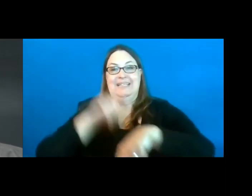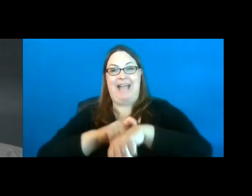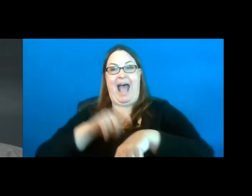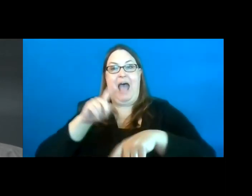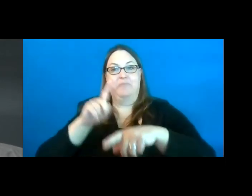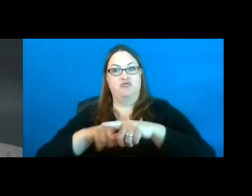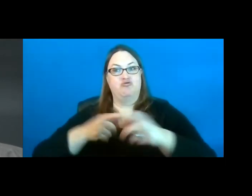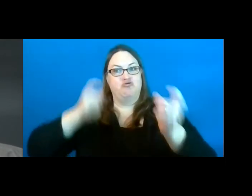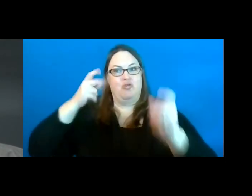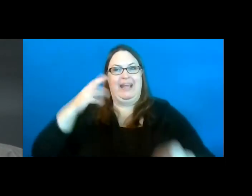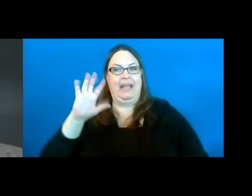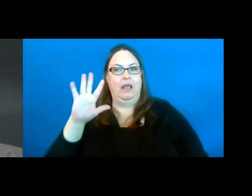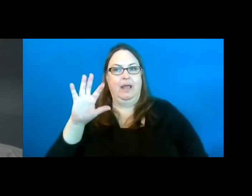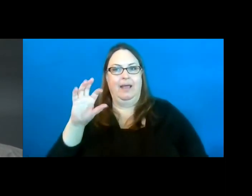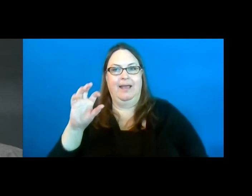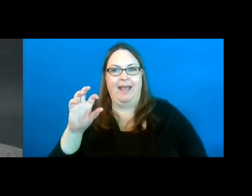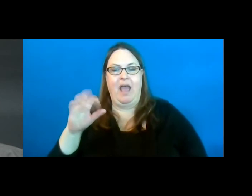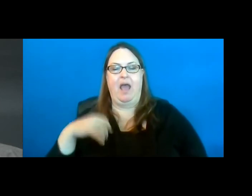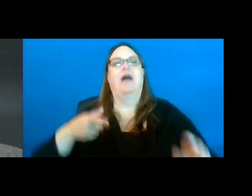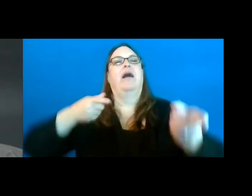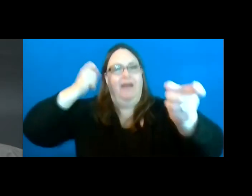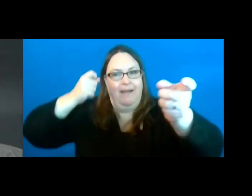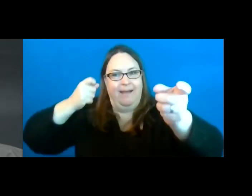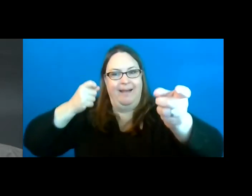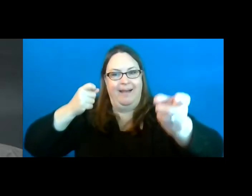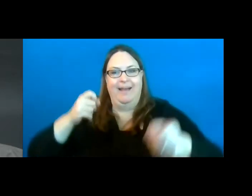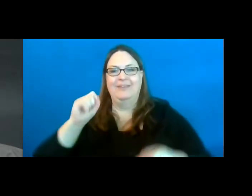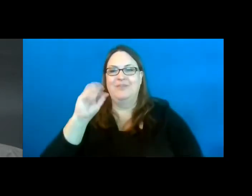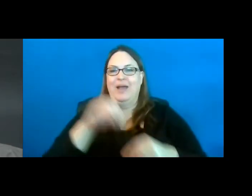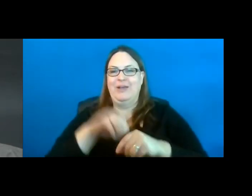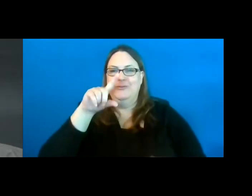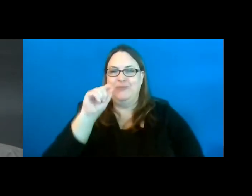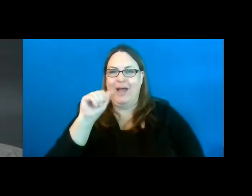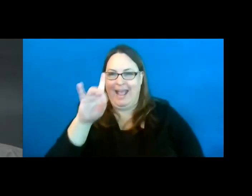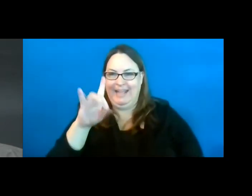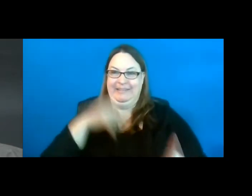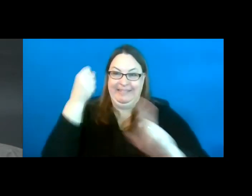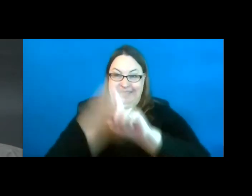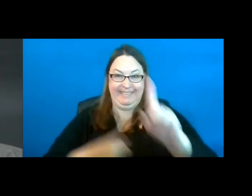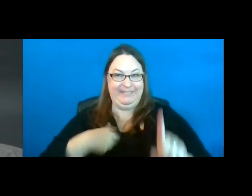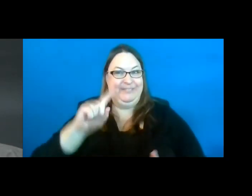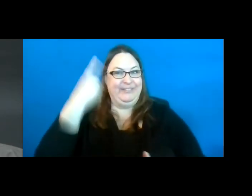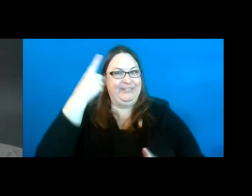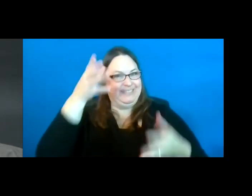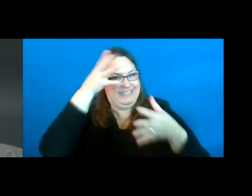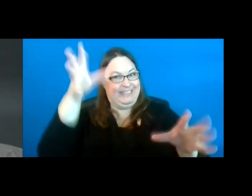So, in 2018 I got my first deer with a bow.